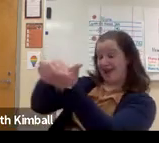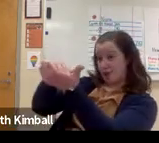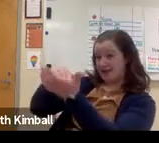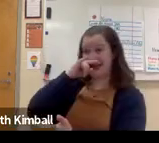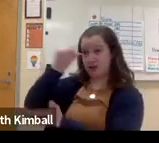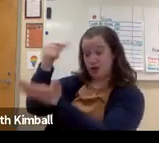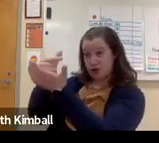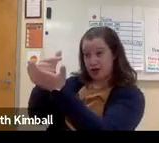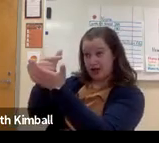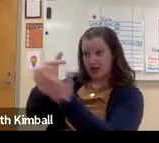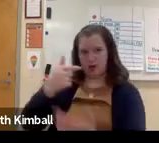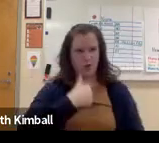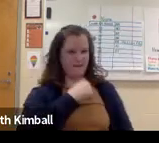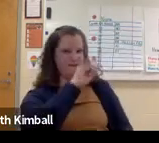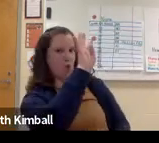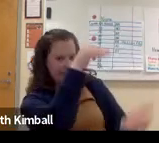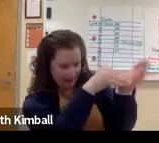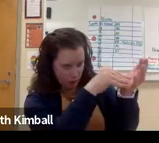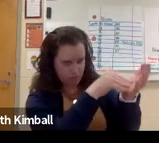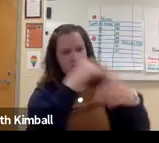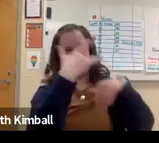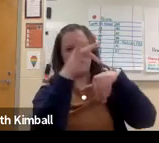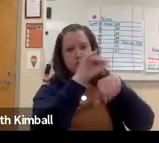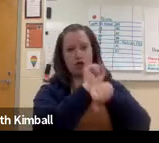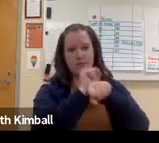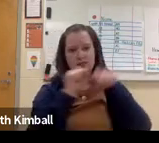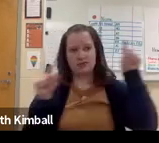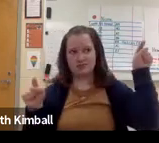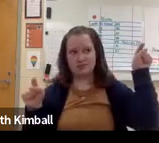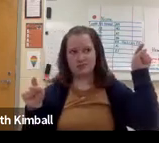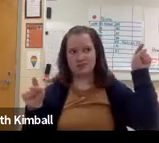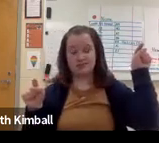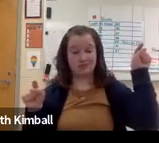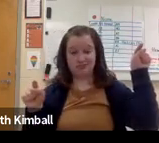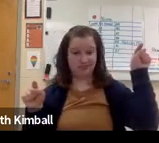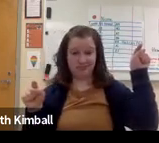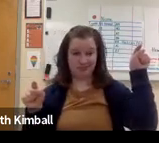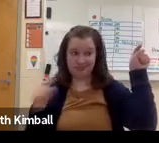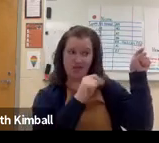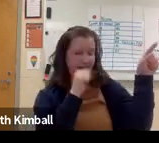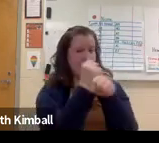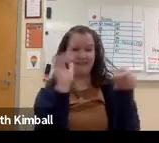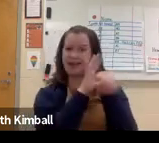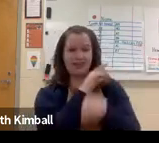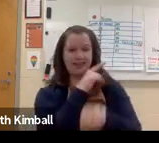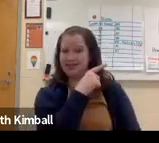So that's about half of the available jobs. So we see that there are 4,000 and some vacancies,